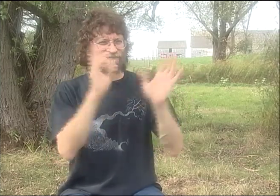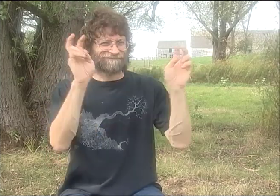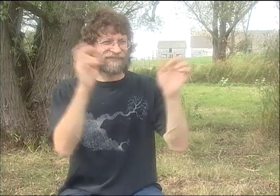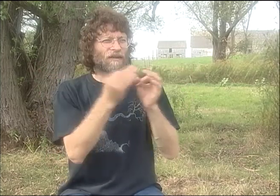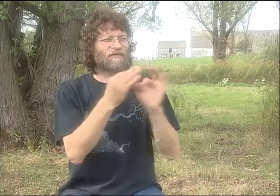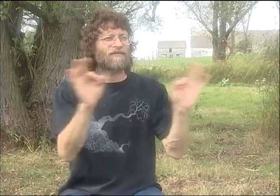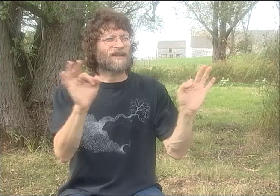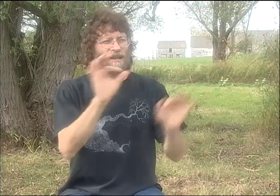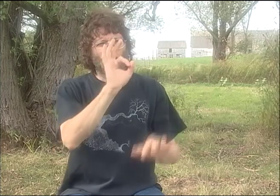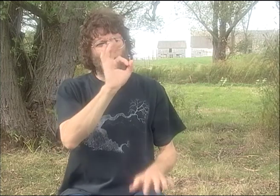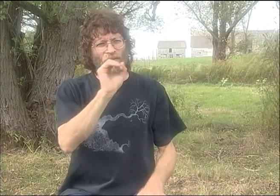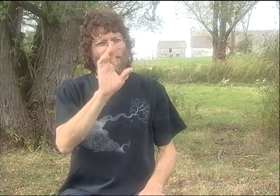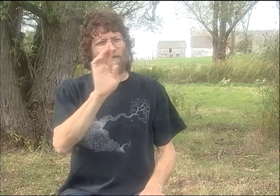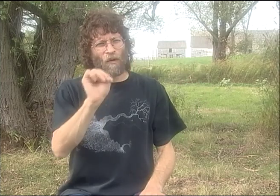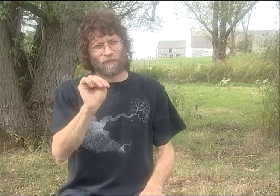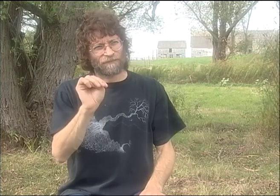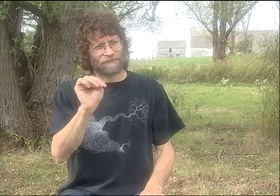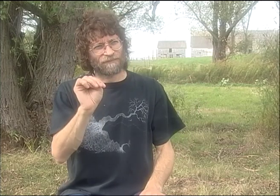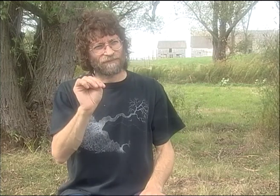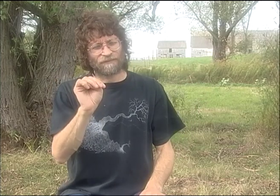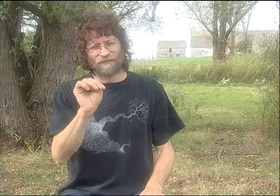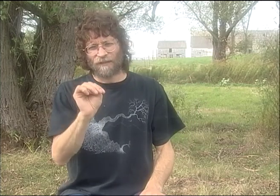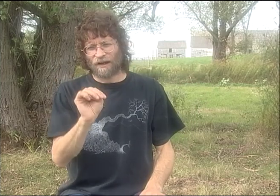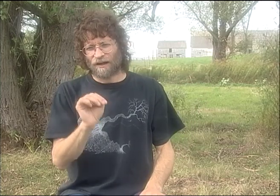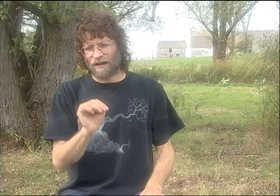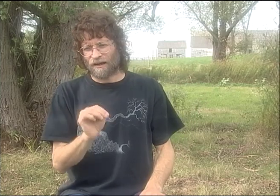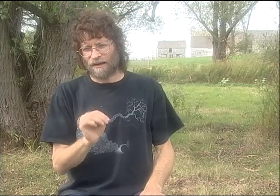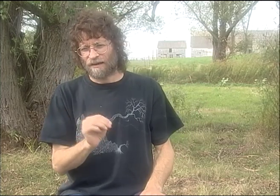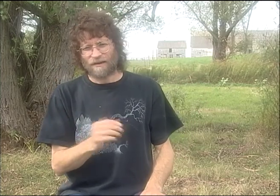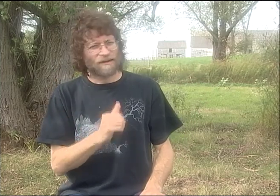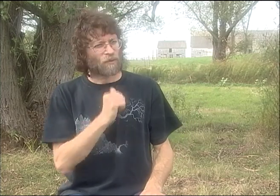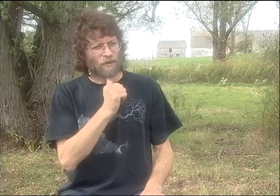AND ALSO, DEBBIE AND PETER WERE MORE FREE, IN A SENSE.